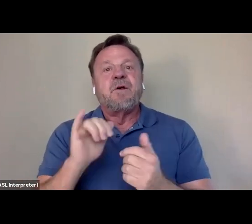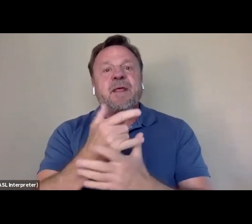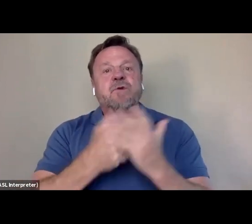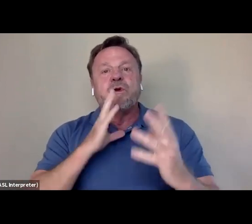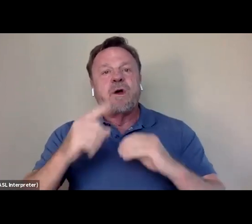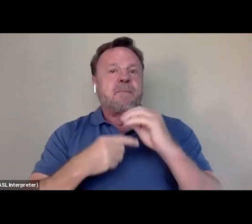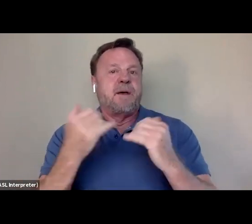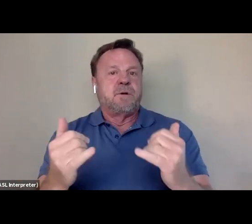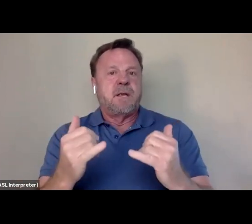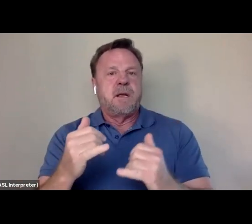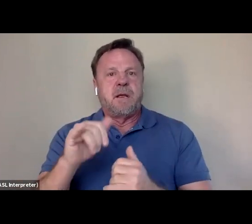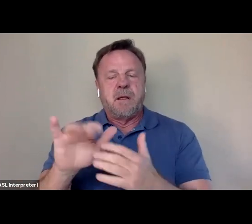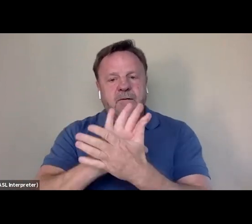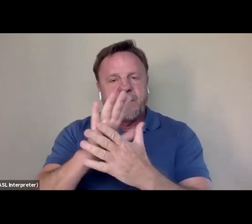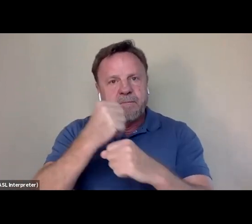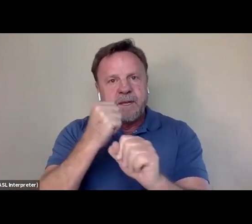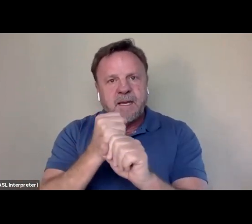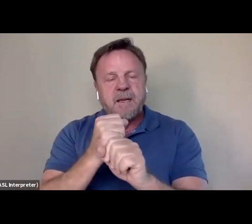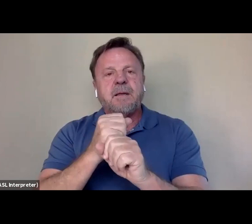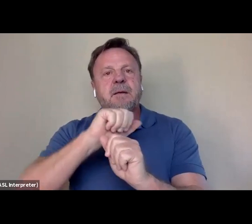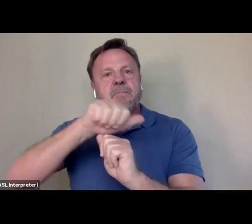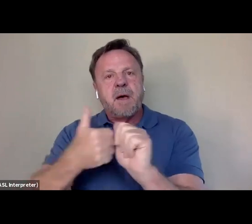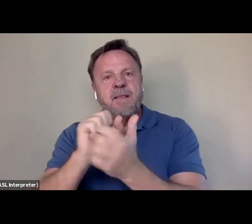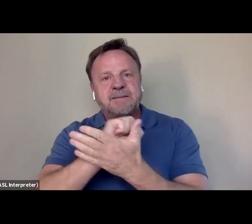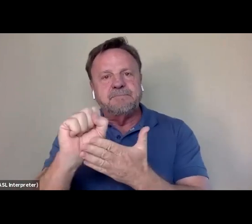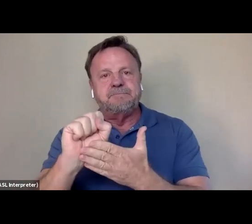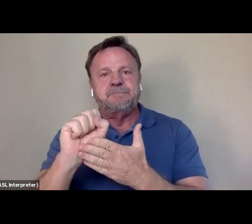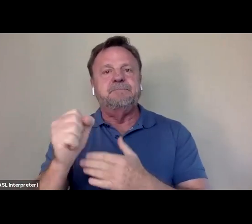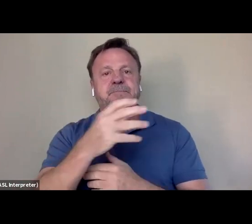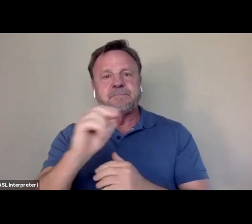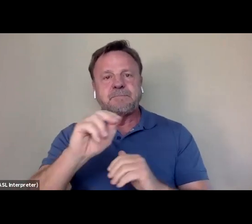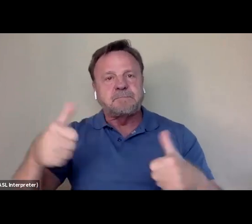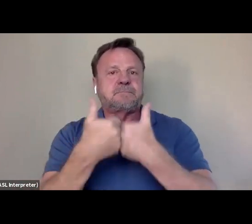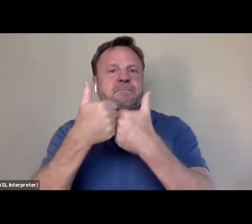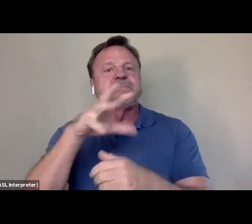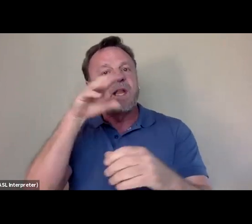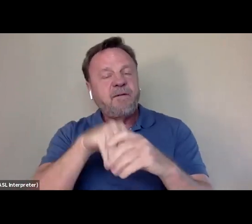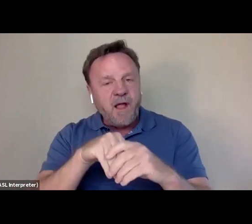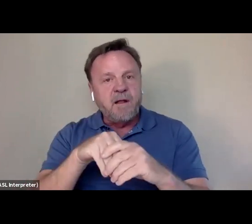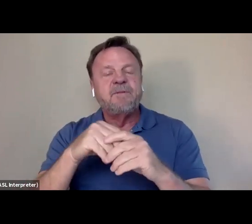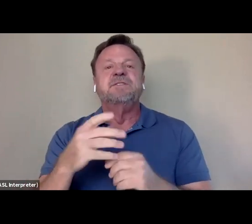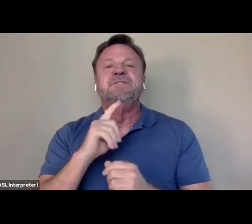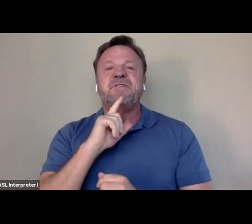We're going to talk about the filmmaking behind the scenes and the challenges involved in bringing it together. So please join me.